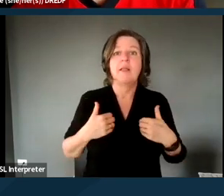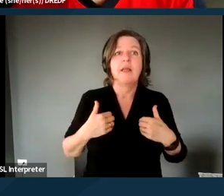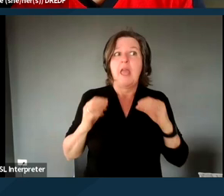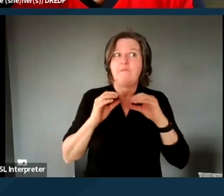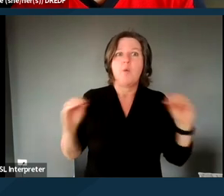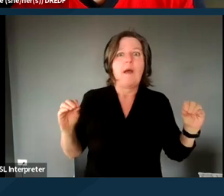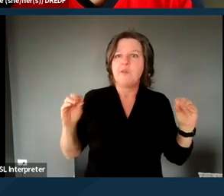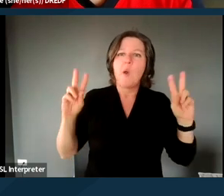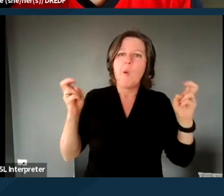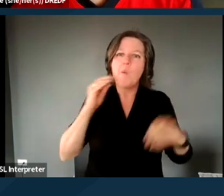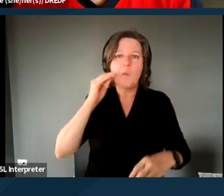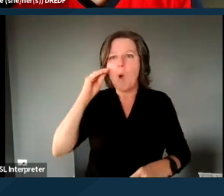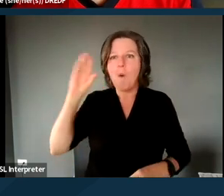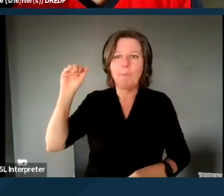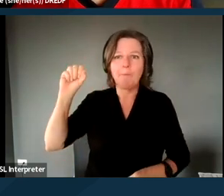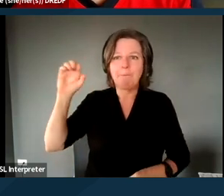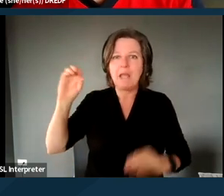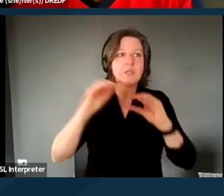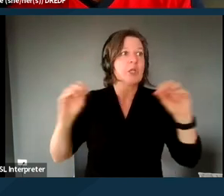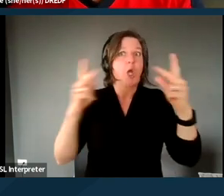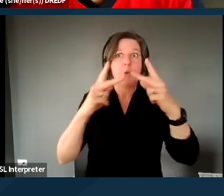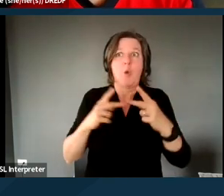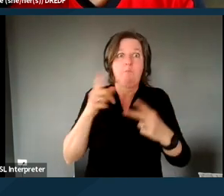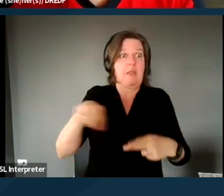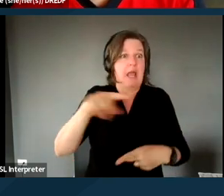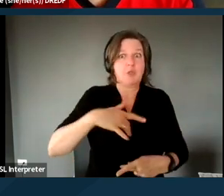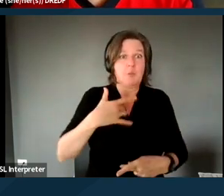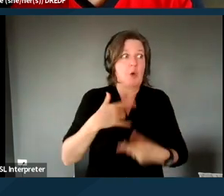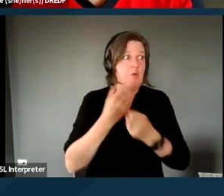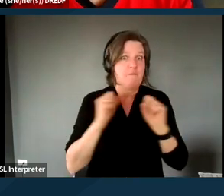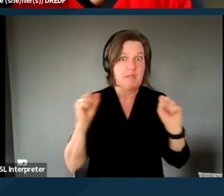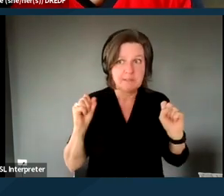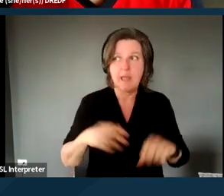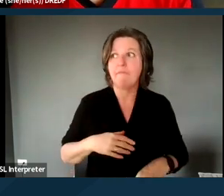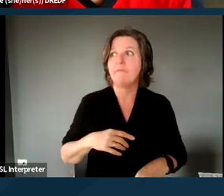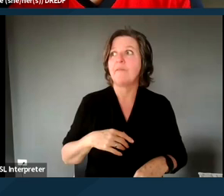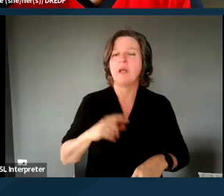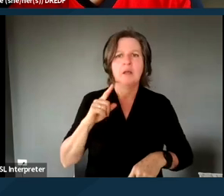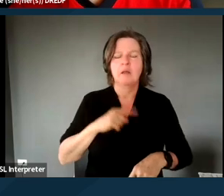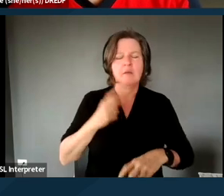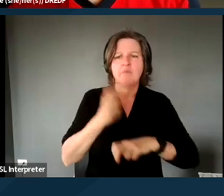then it's also really hard to coordinate for yourself. If you can't pay your phone bill, if you can't, all of these are elements,